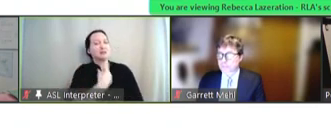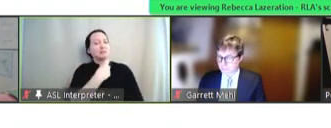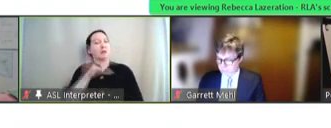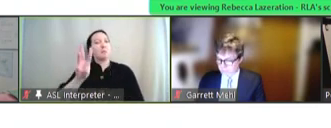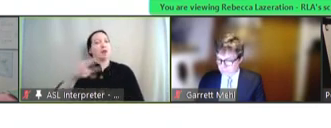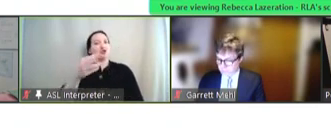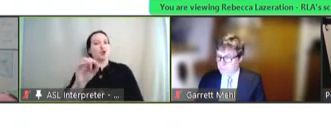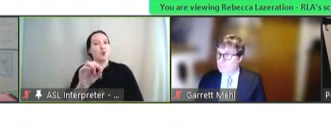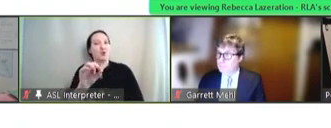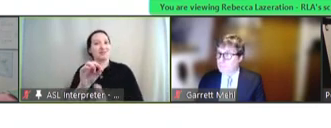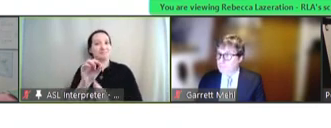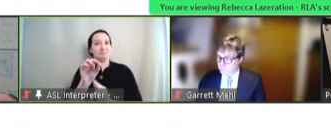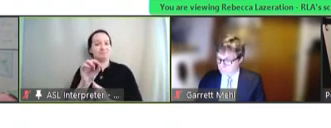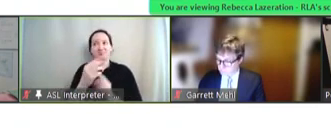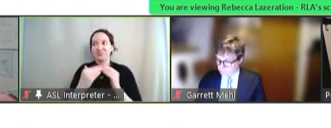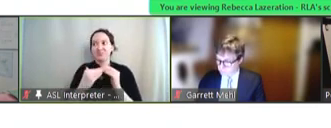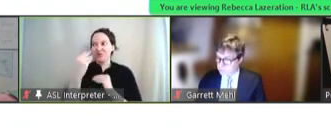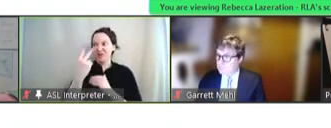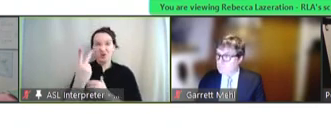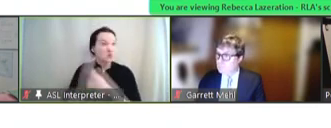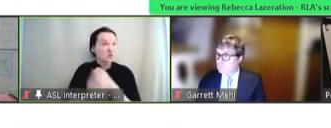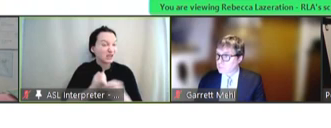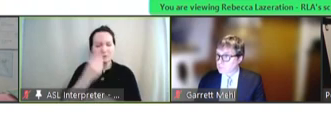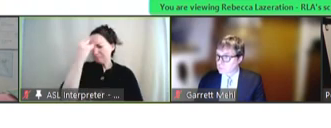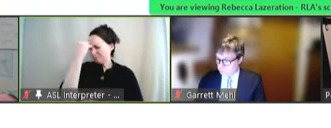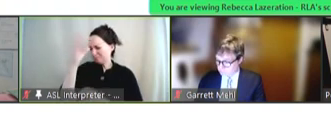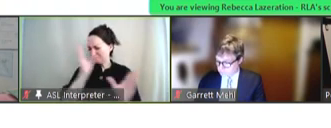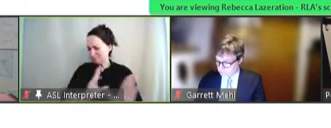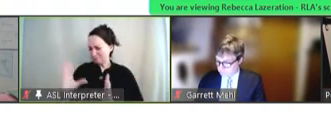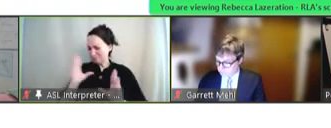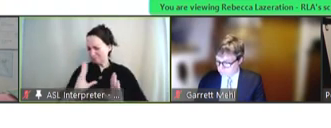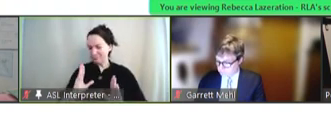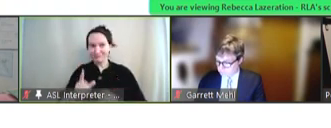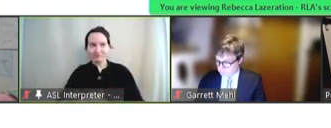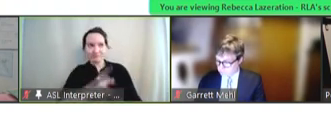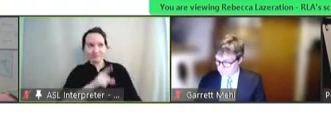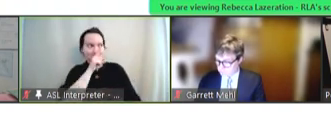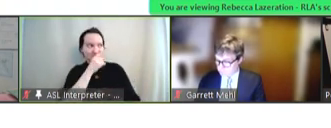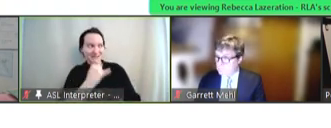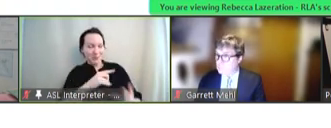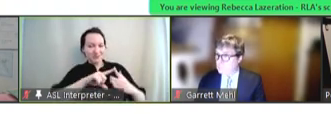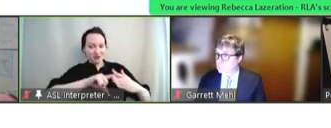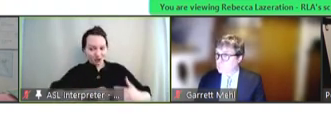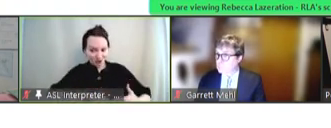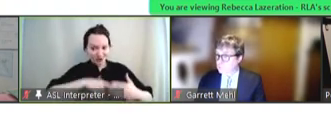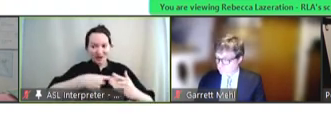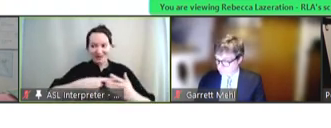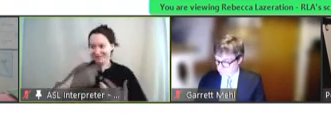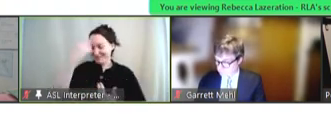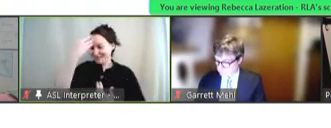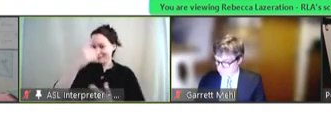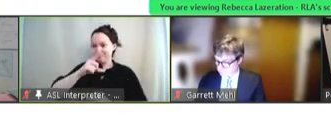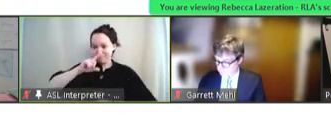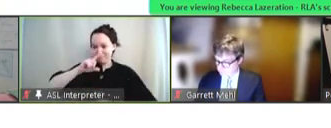has had over a year or two years to think about this and they still are only now are beginning to think about it. So this is slowing things up,